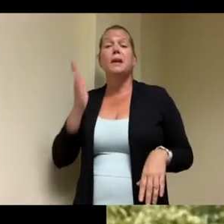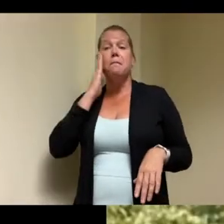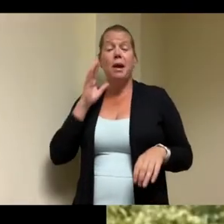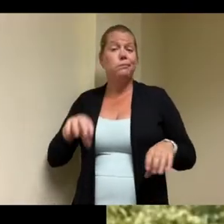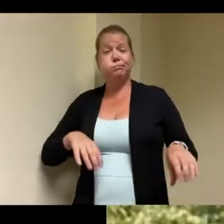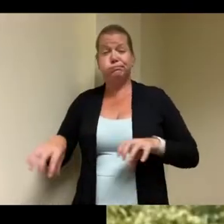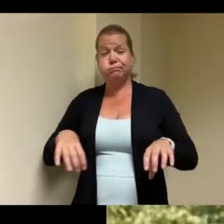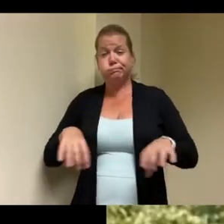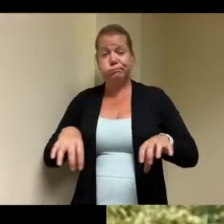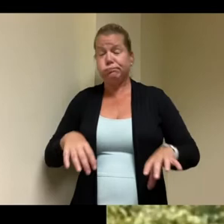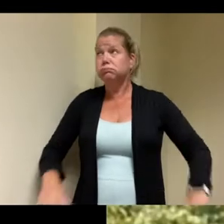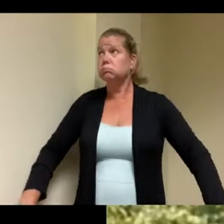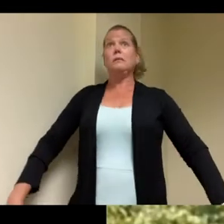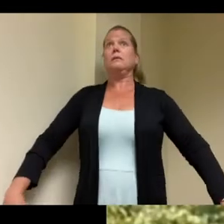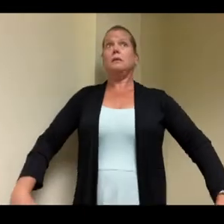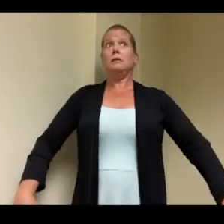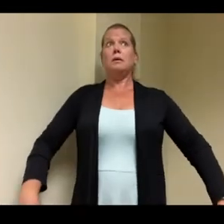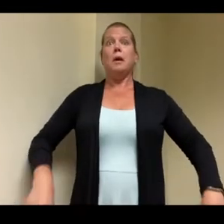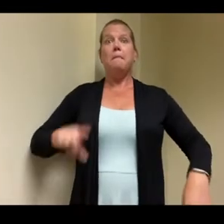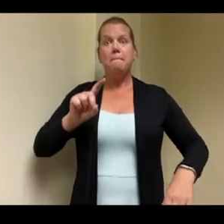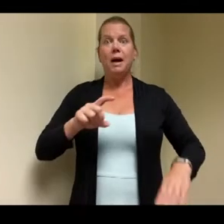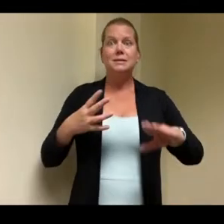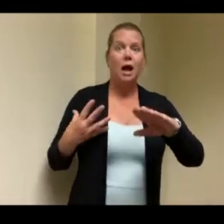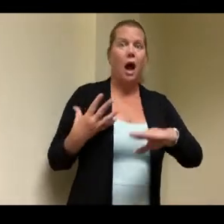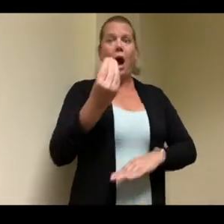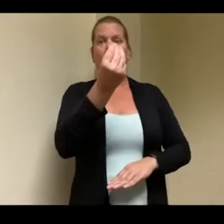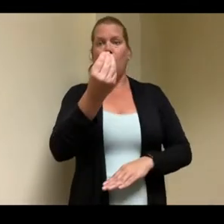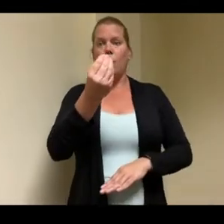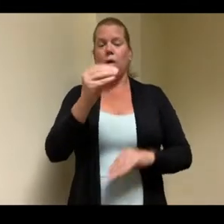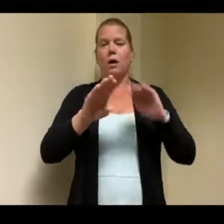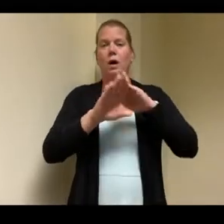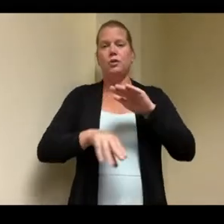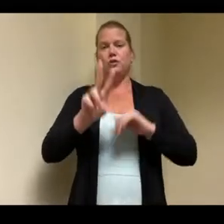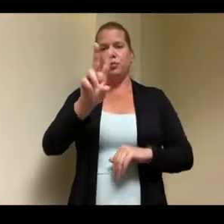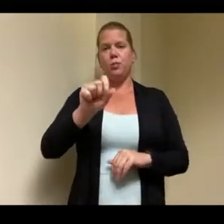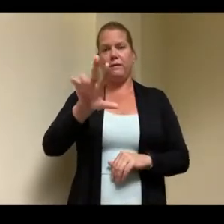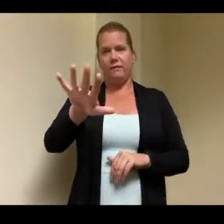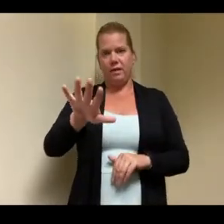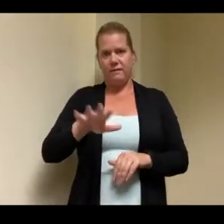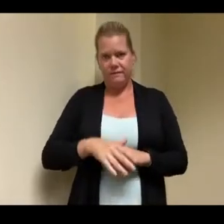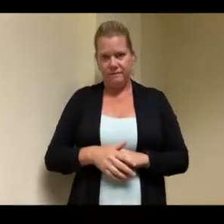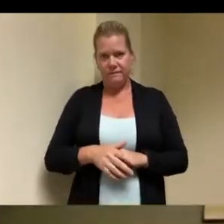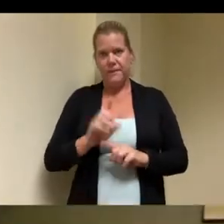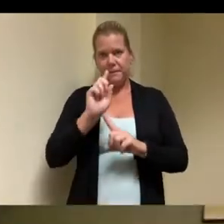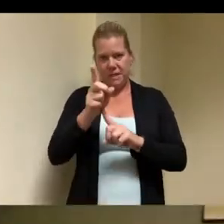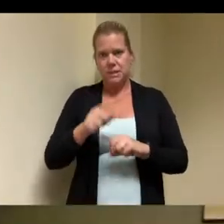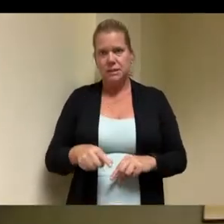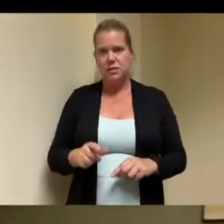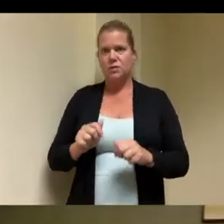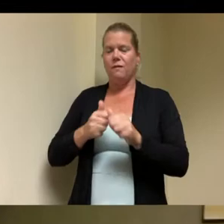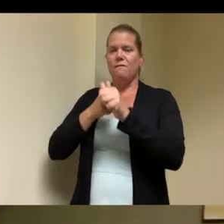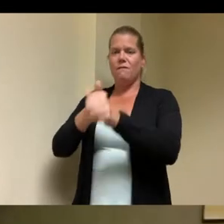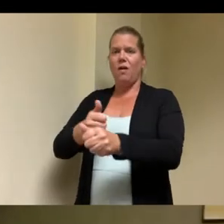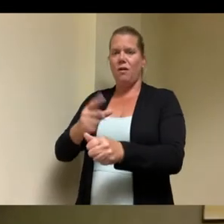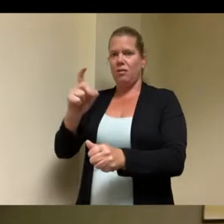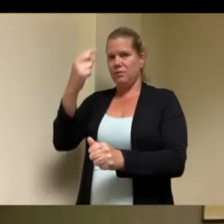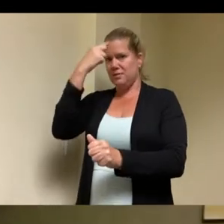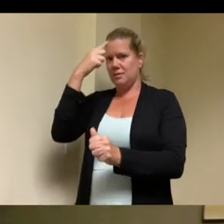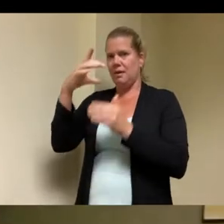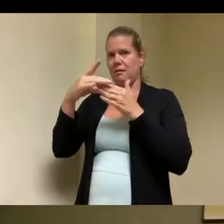having an exit out of each bedroom is phenomenally efficient we don't we not all of our homes